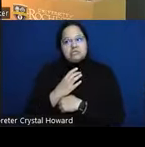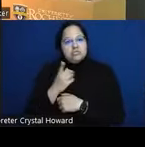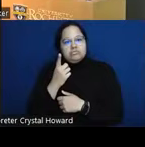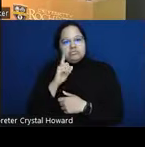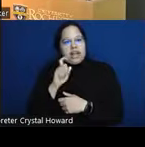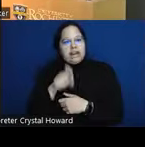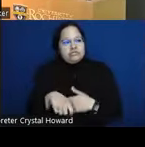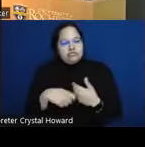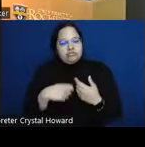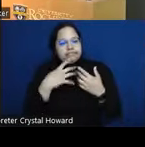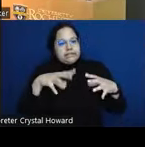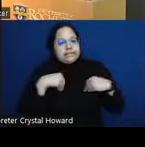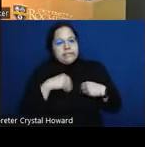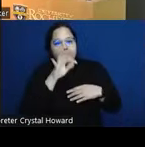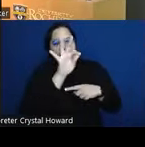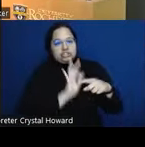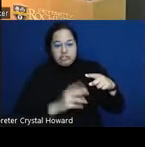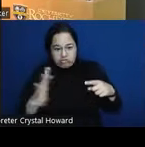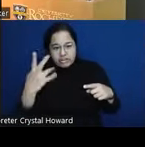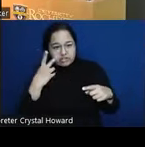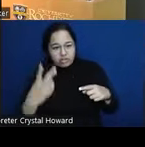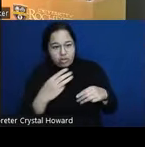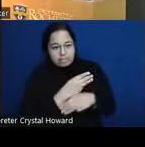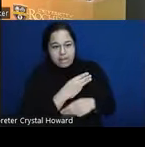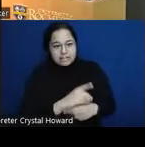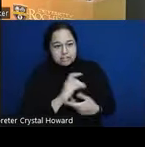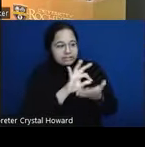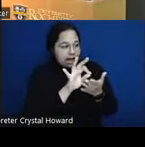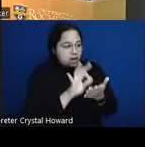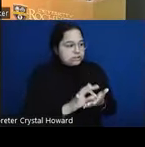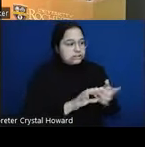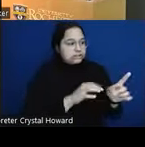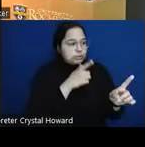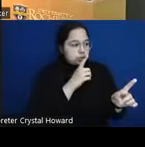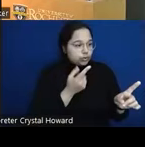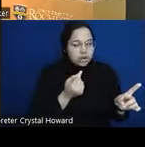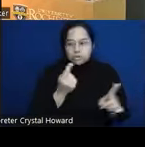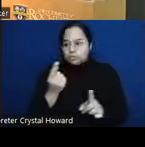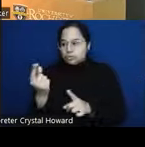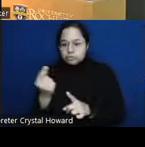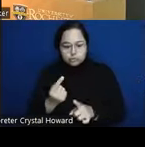all just counting and keeping track of who ended up where what do we do uh I've reviewed several